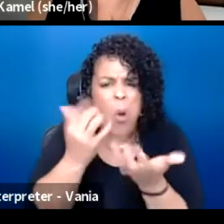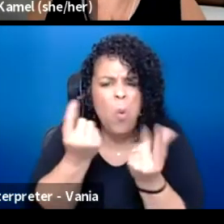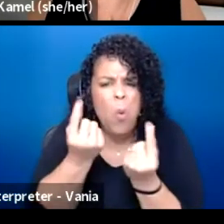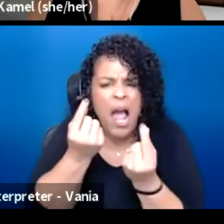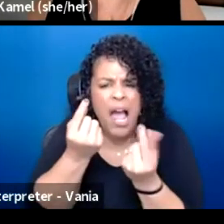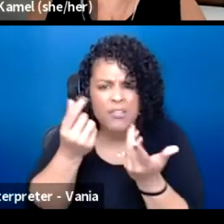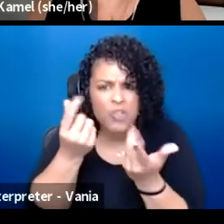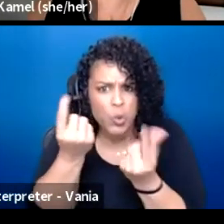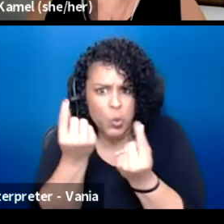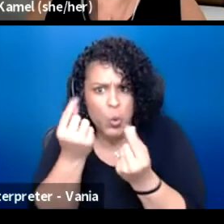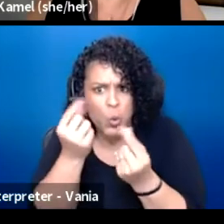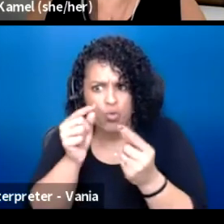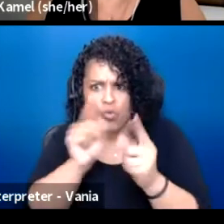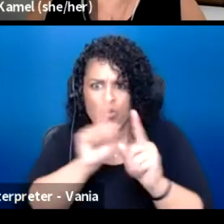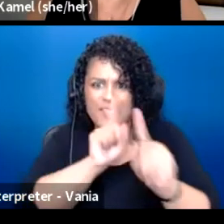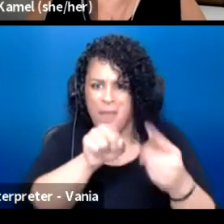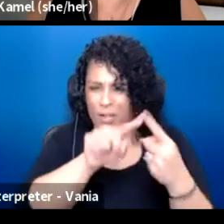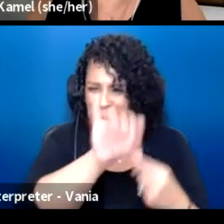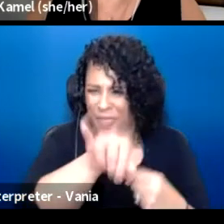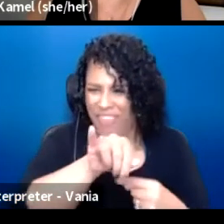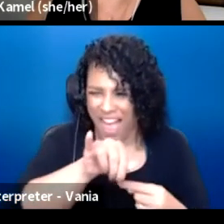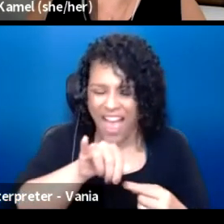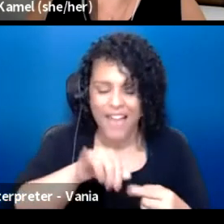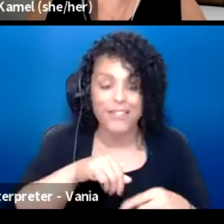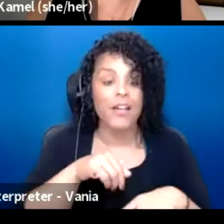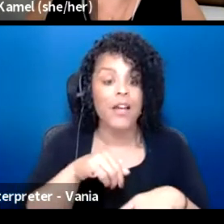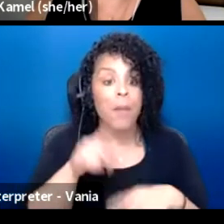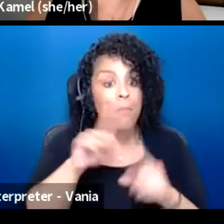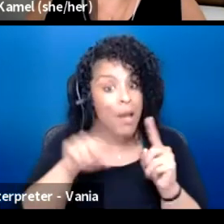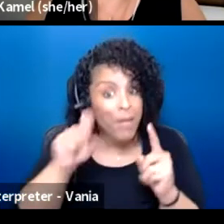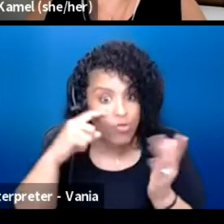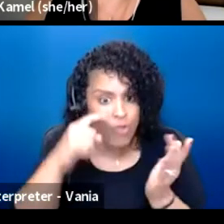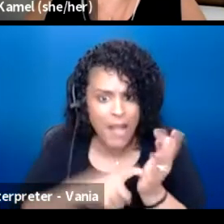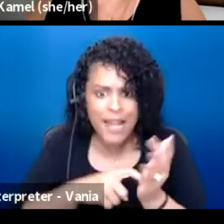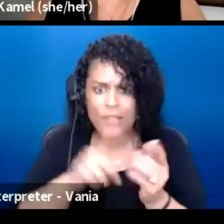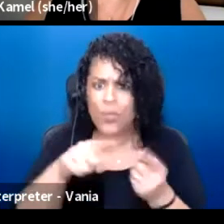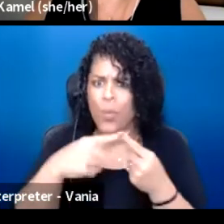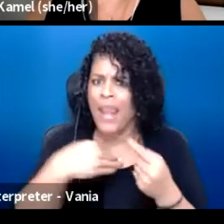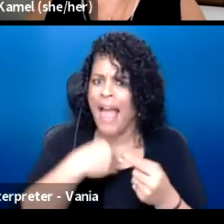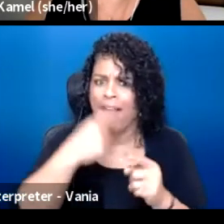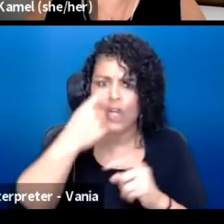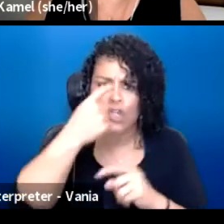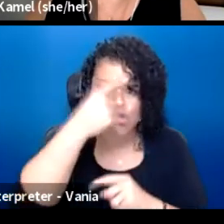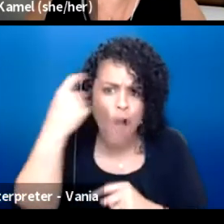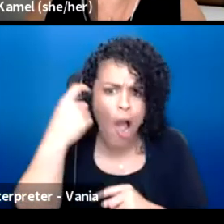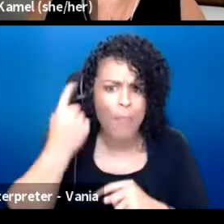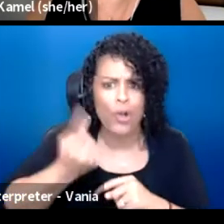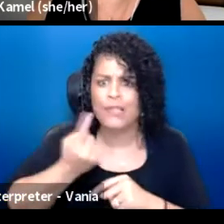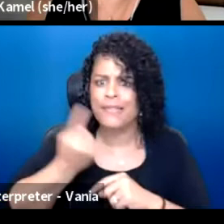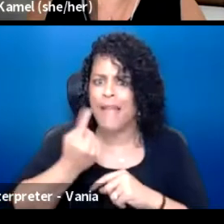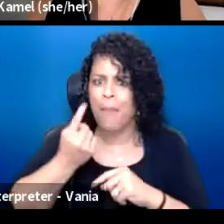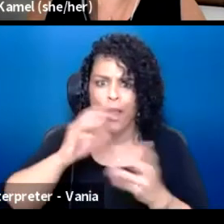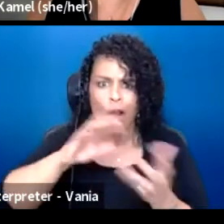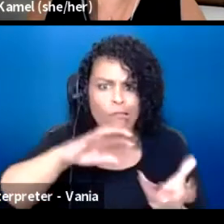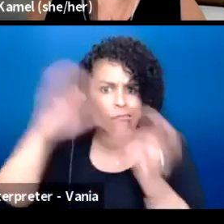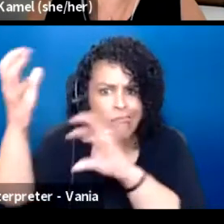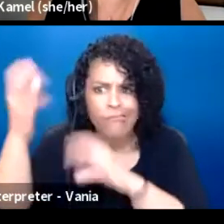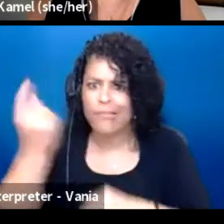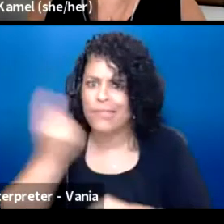But it really recognizes that in that moment, when there's trauma, when there's confusion,